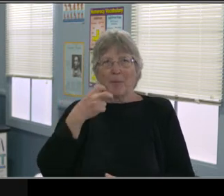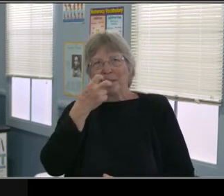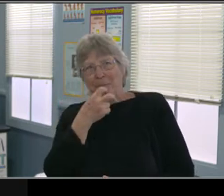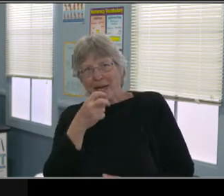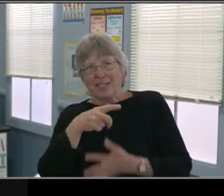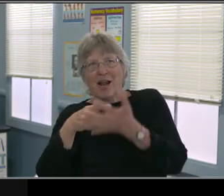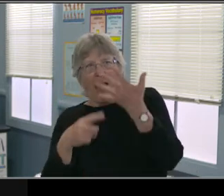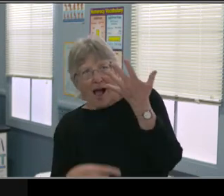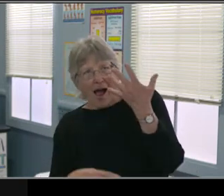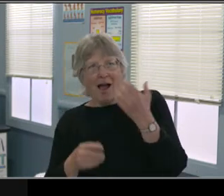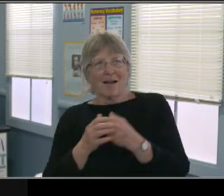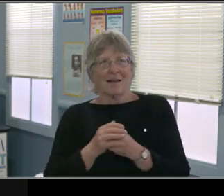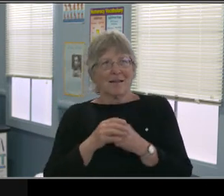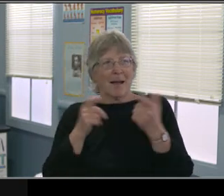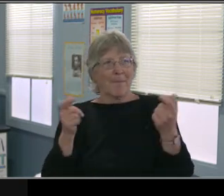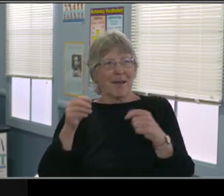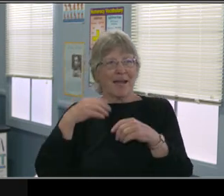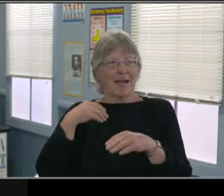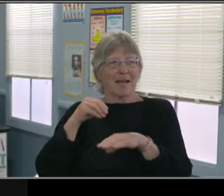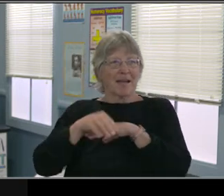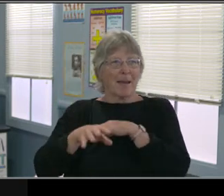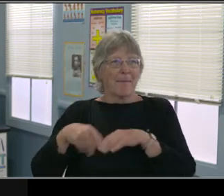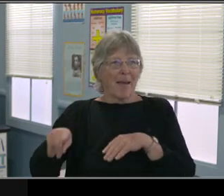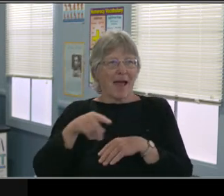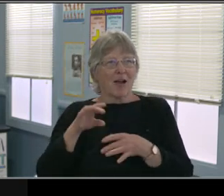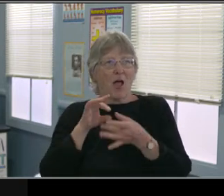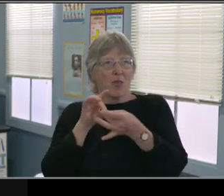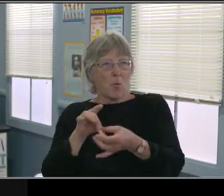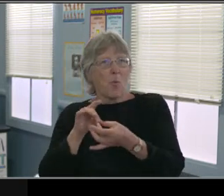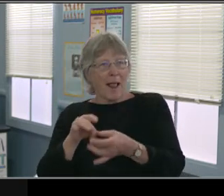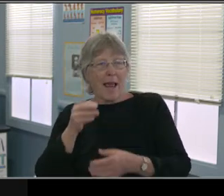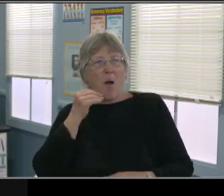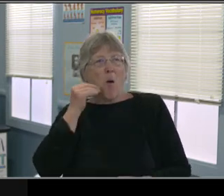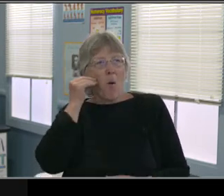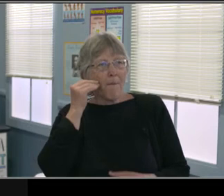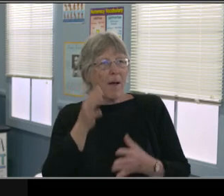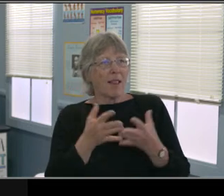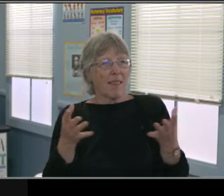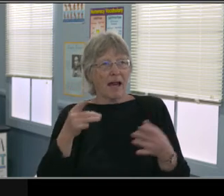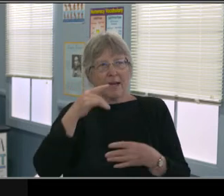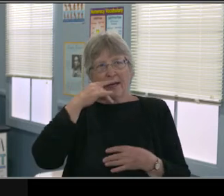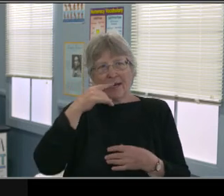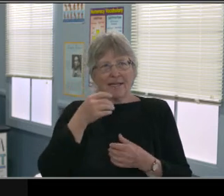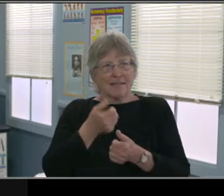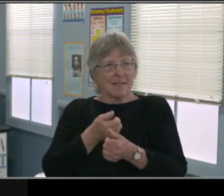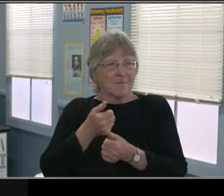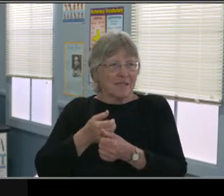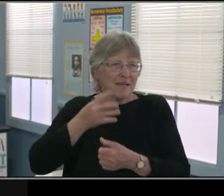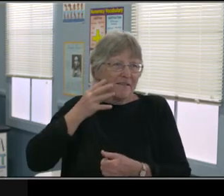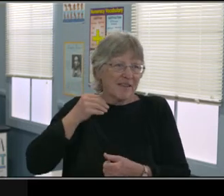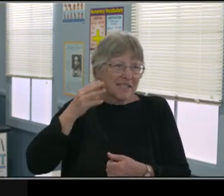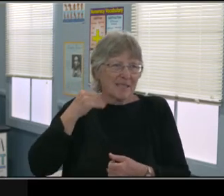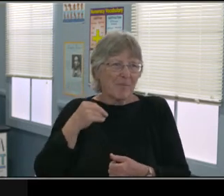like I said, transparency being able to communicate and say "This is what's gonna happen. This is not feasible right now